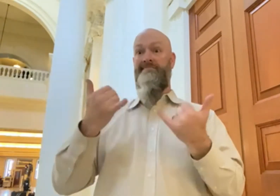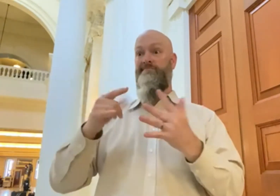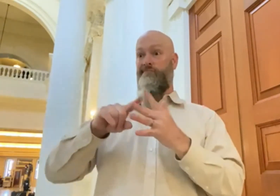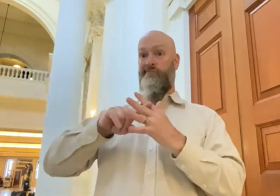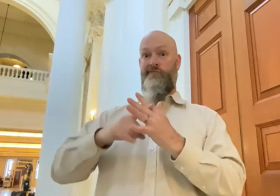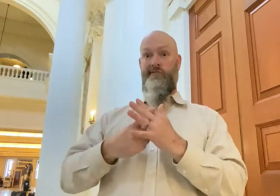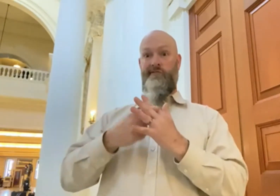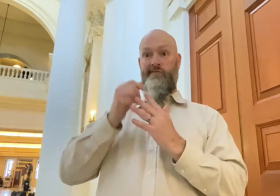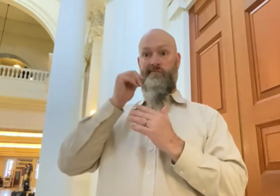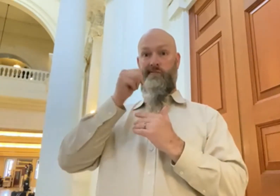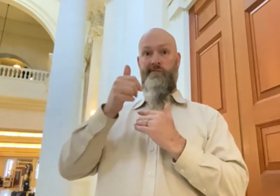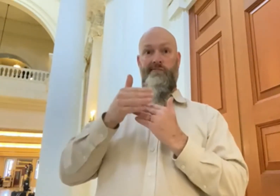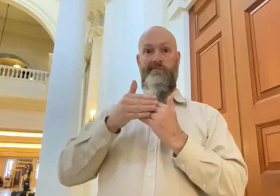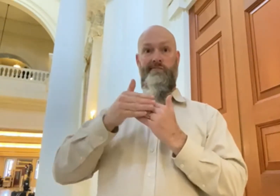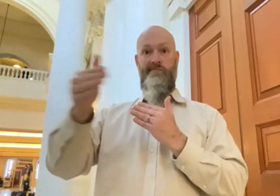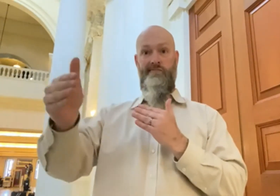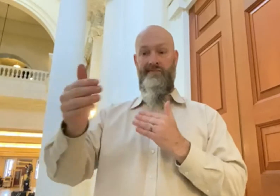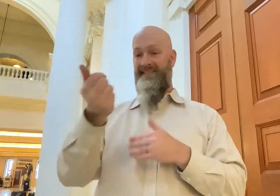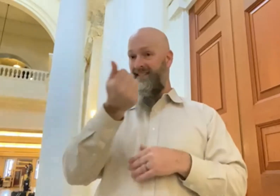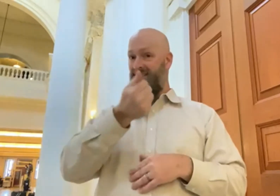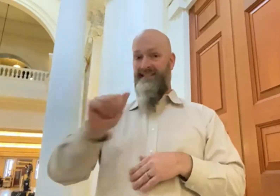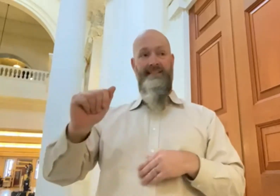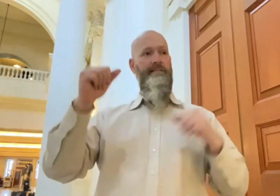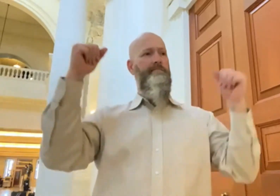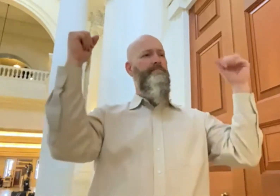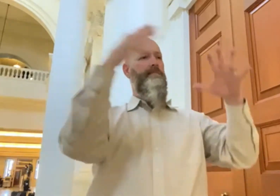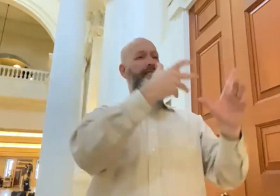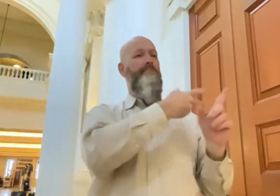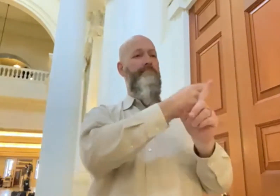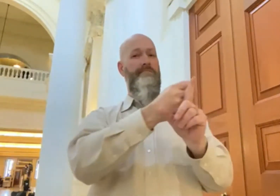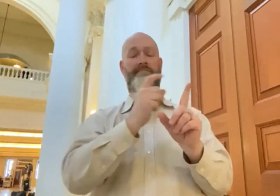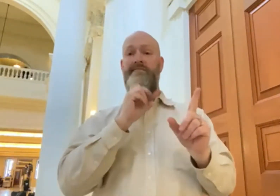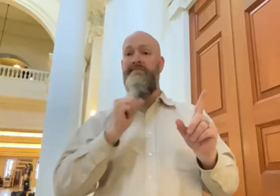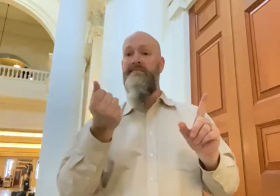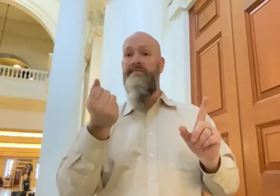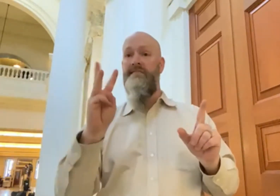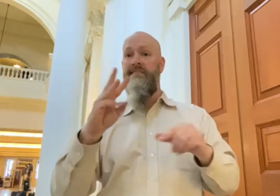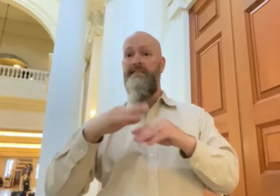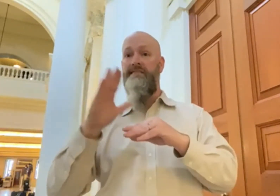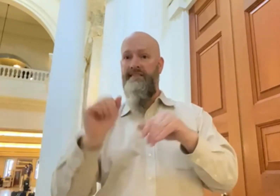Beginning tomorrow morning, all Marylanders 16 and older